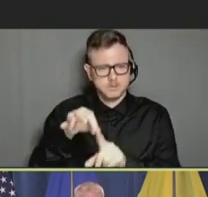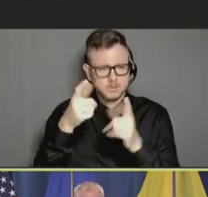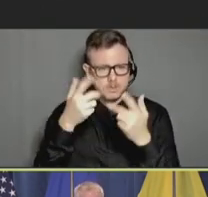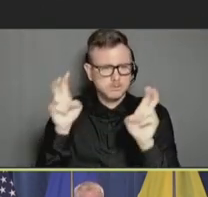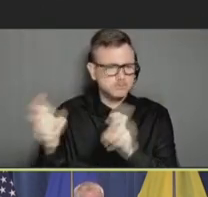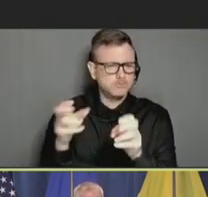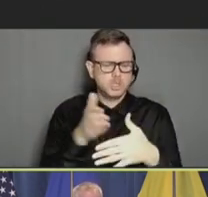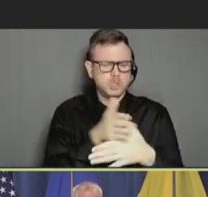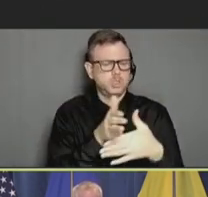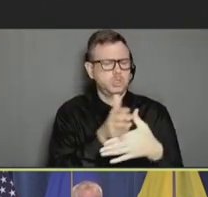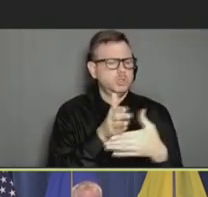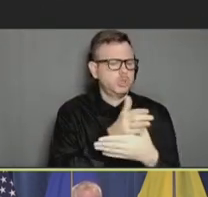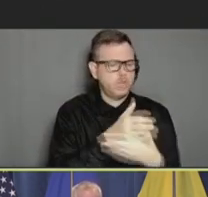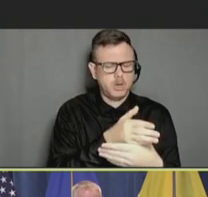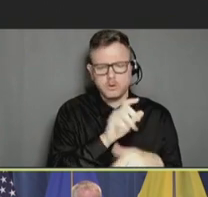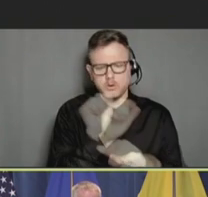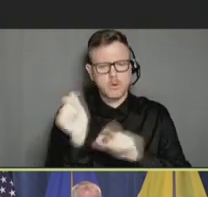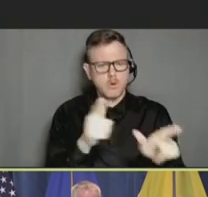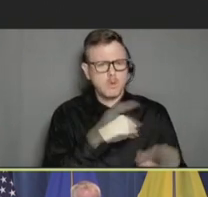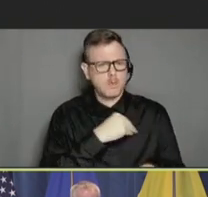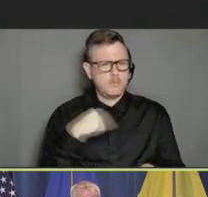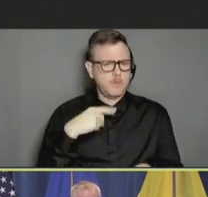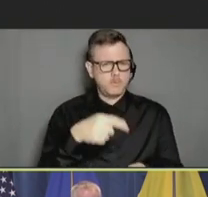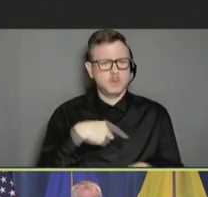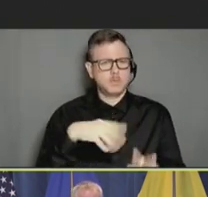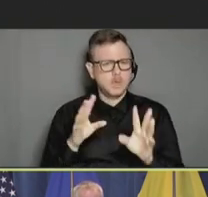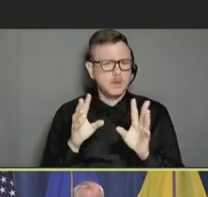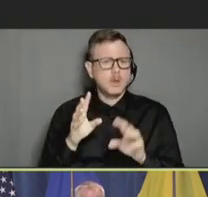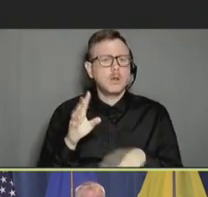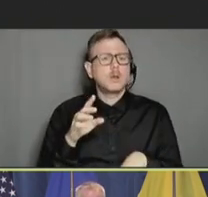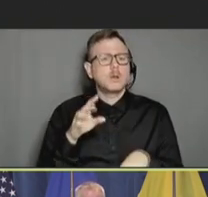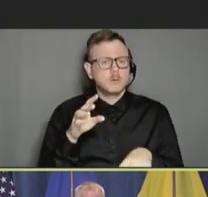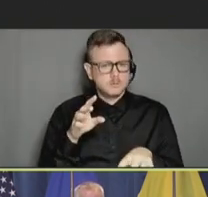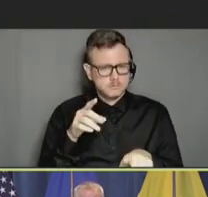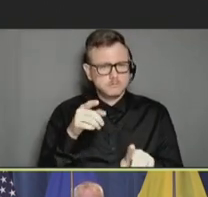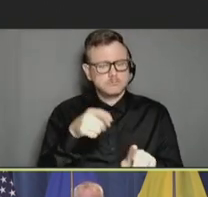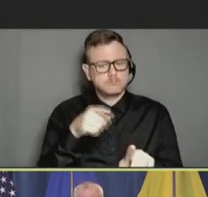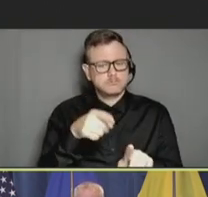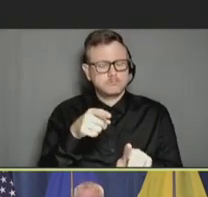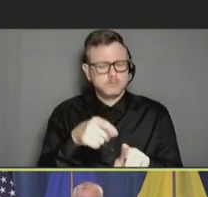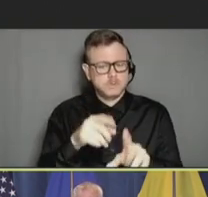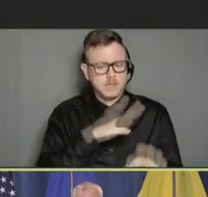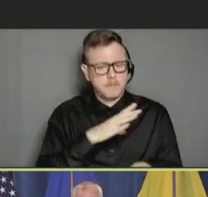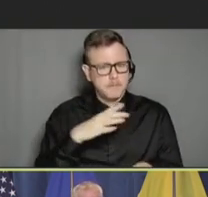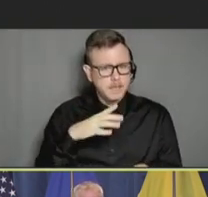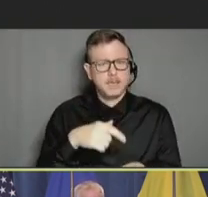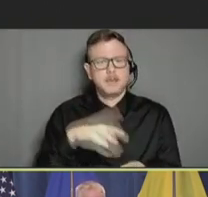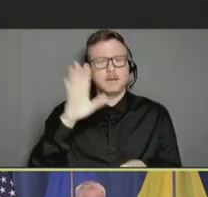our committee, our federal partners, and subject matter experts who are present for presentation